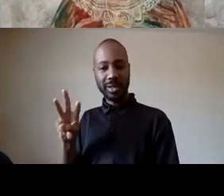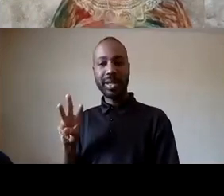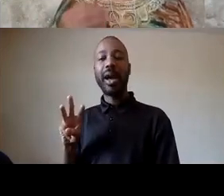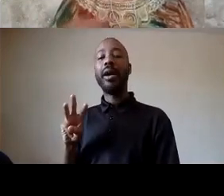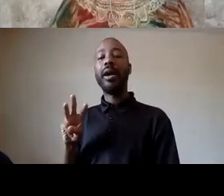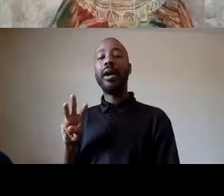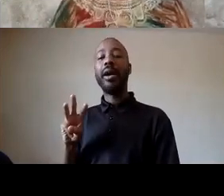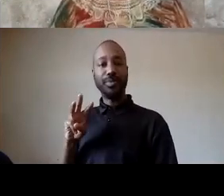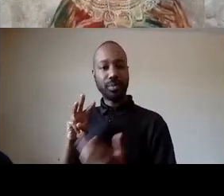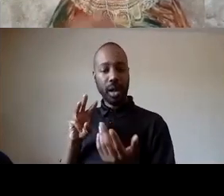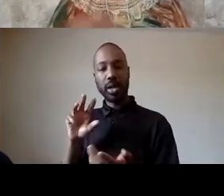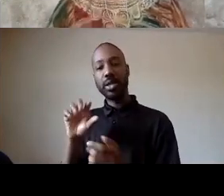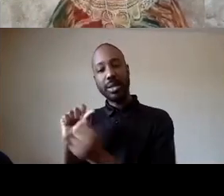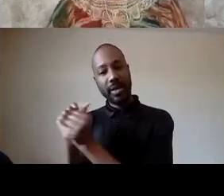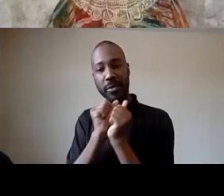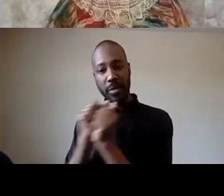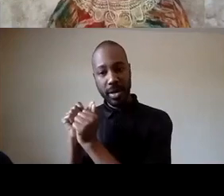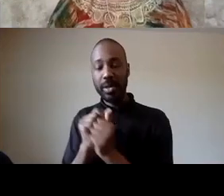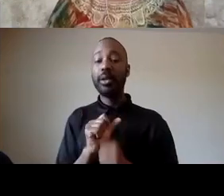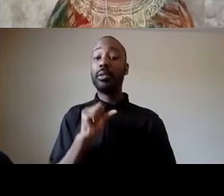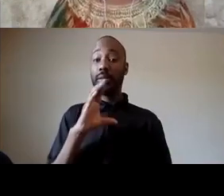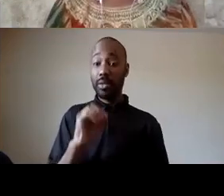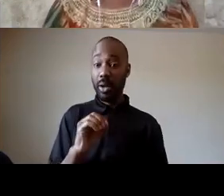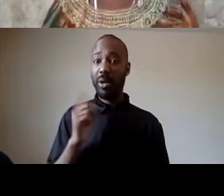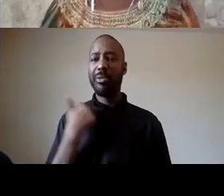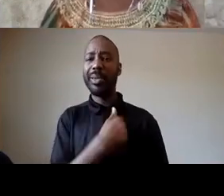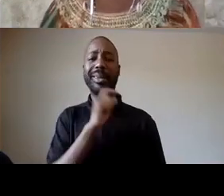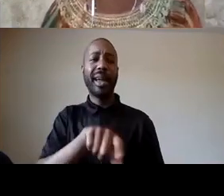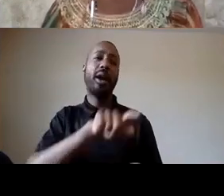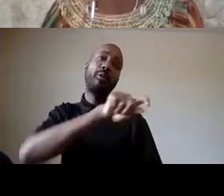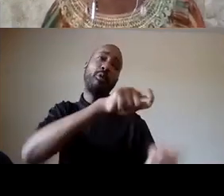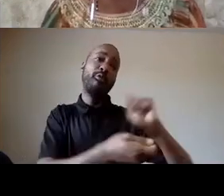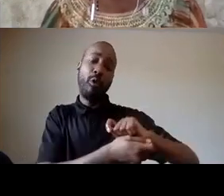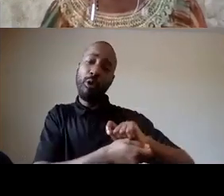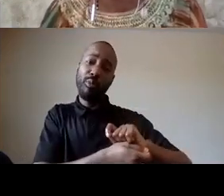and build new systems reimagine what community safety means